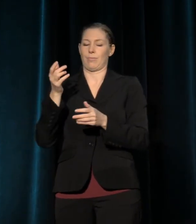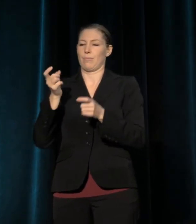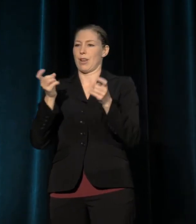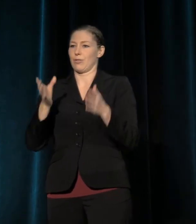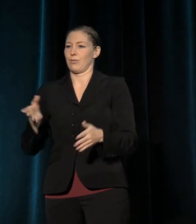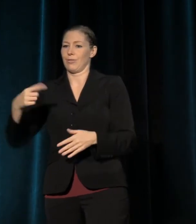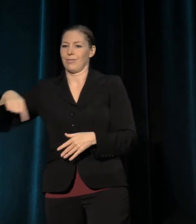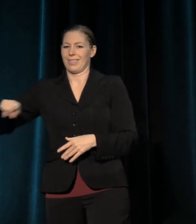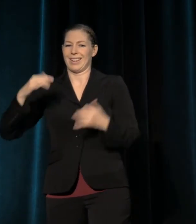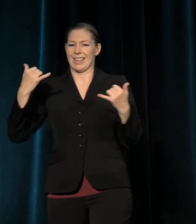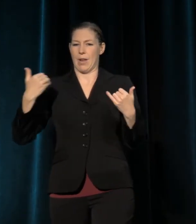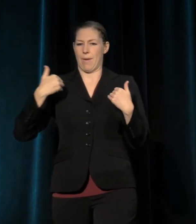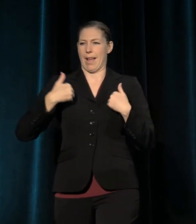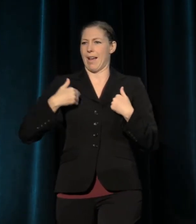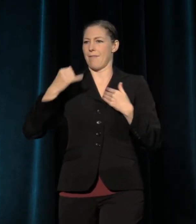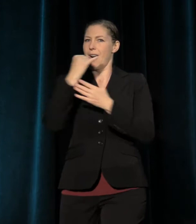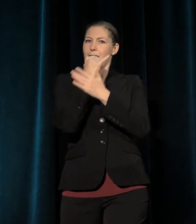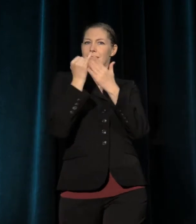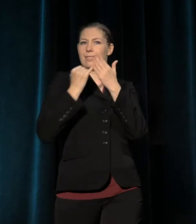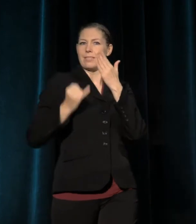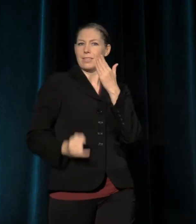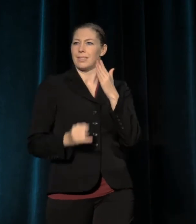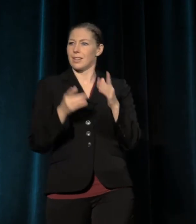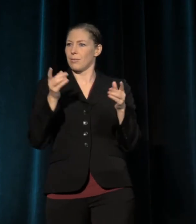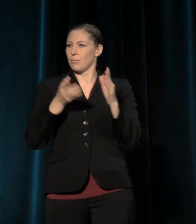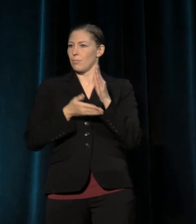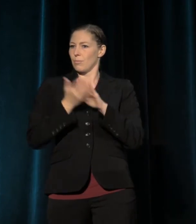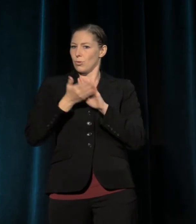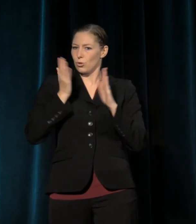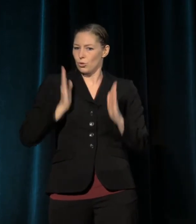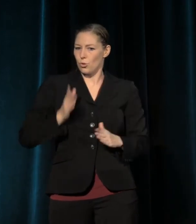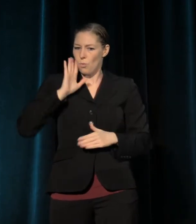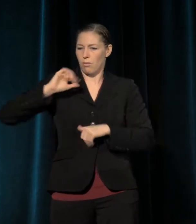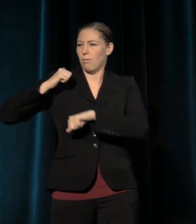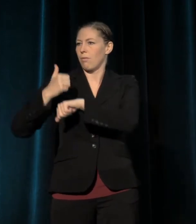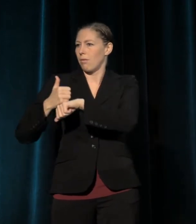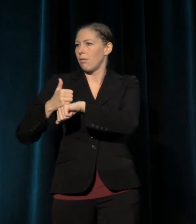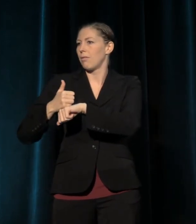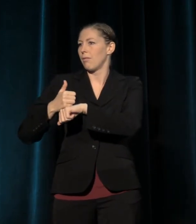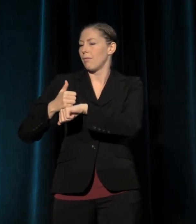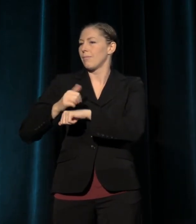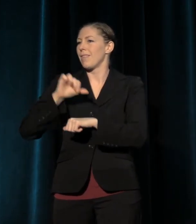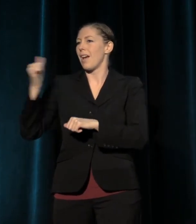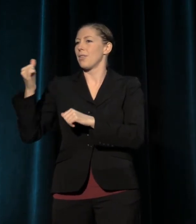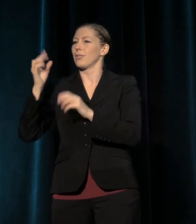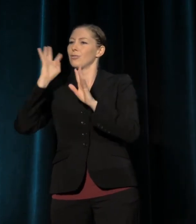and a wealth of other people with creative titles. I have been thinking about how we got here